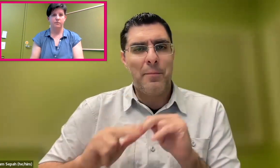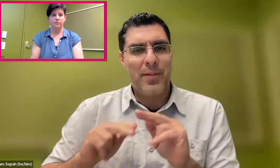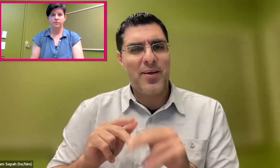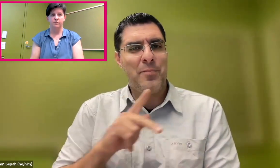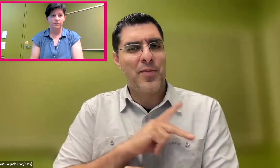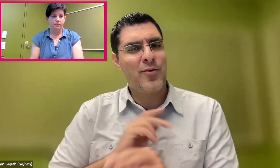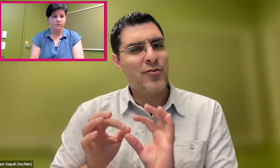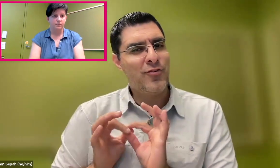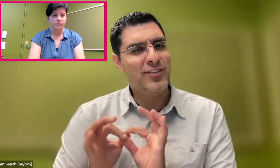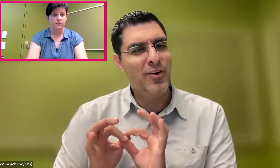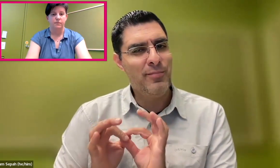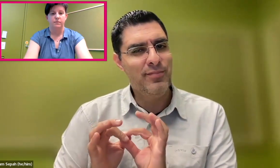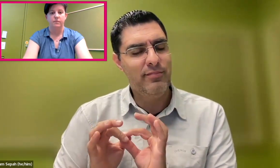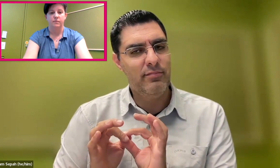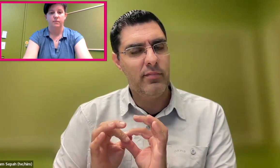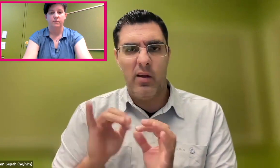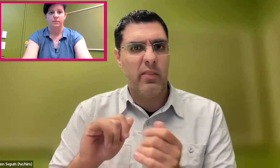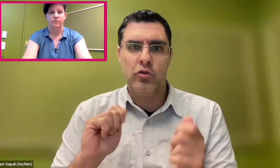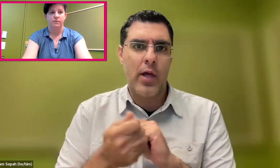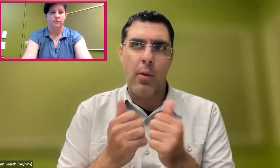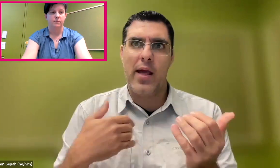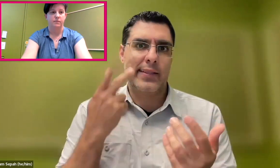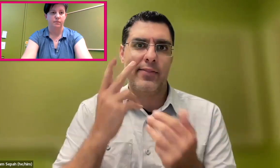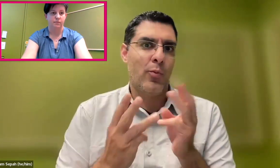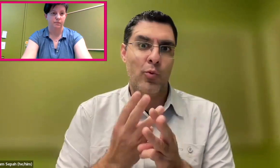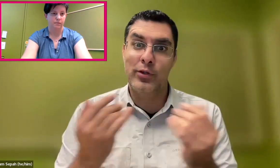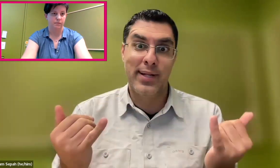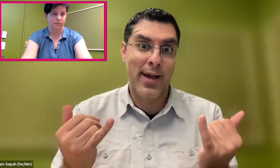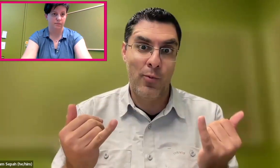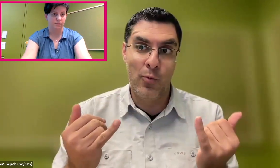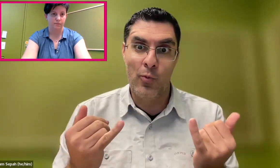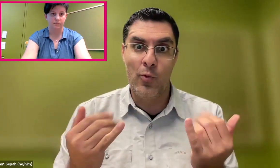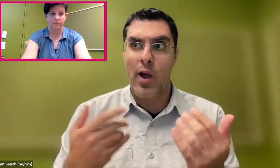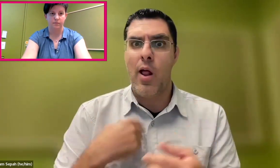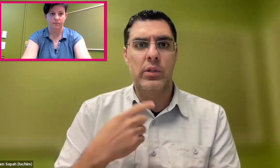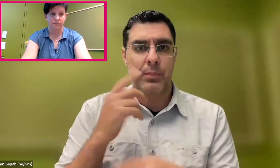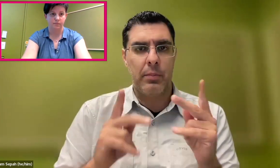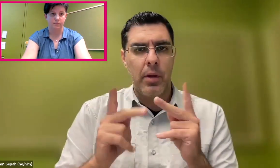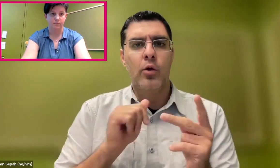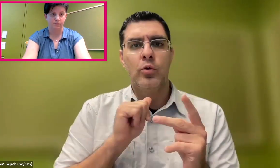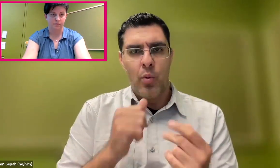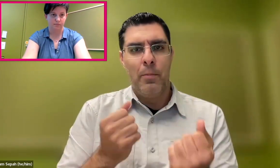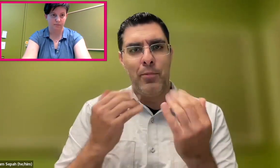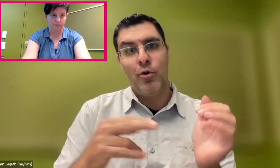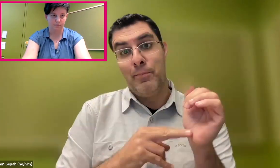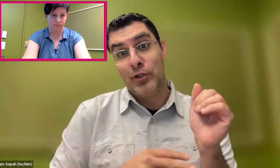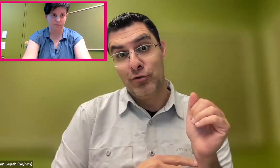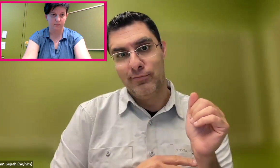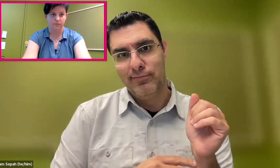to build incredible products and develop these incredible relationships. It's really changed the way I see the world today.